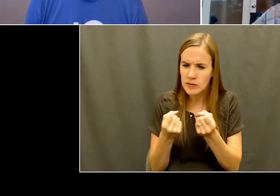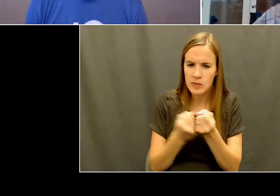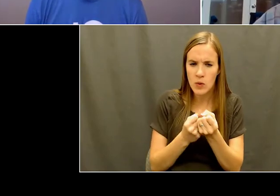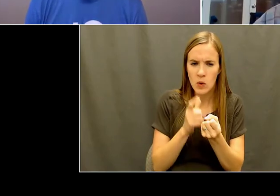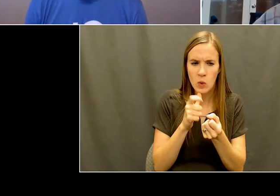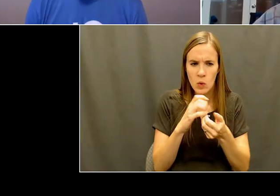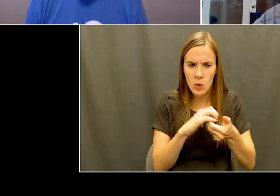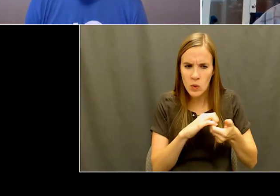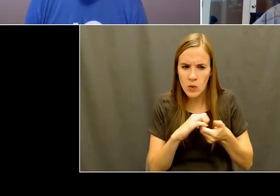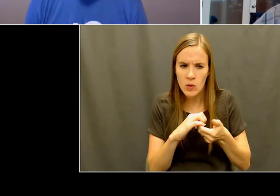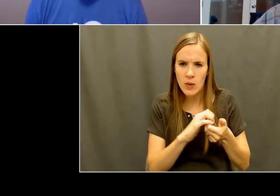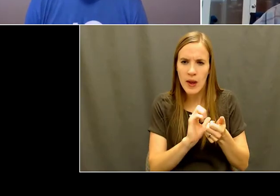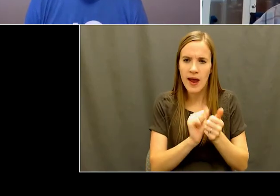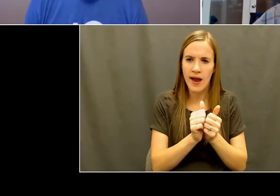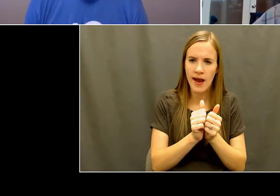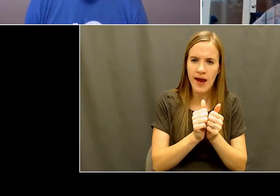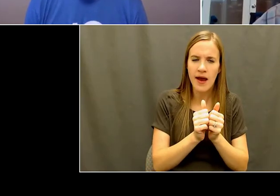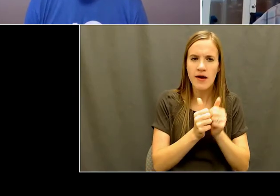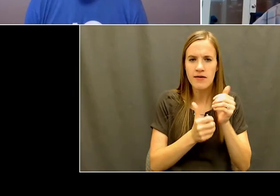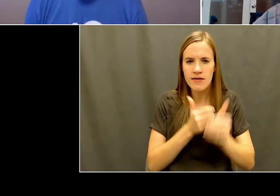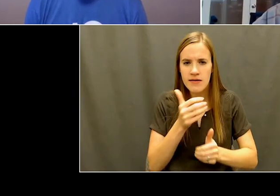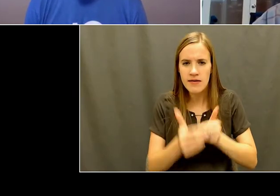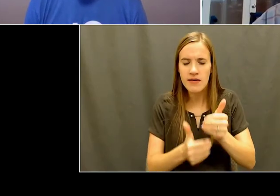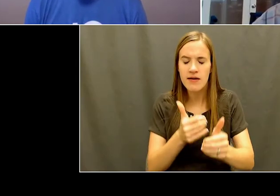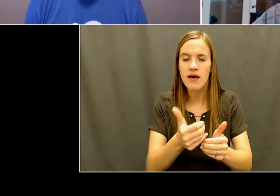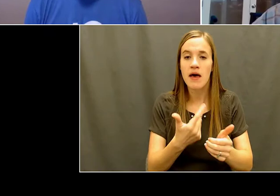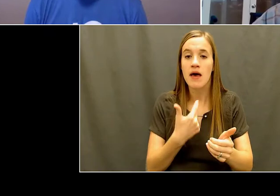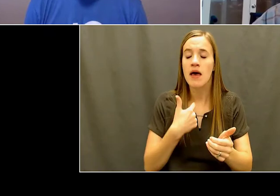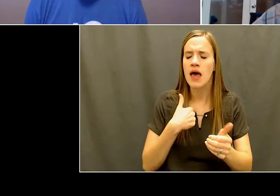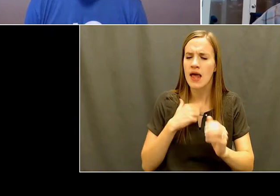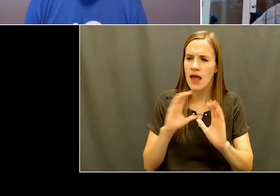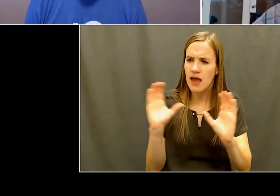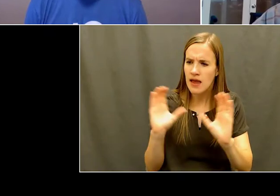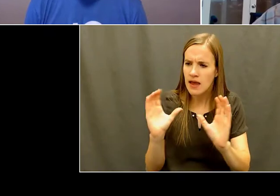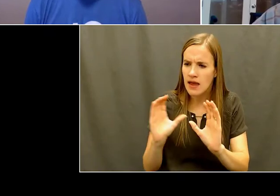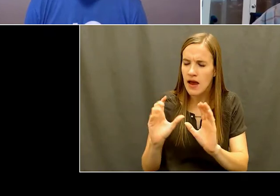find another sports camp for kids with disabilities,